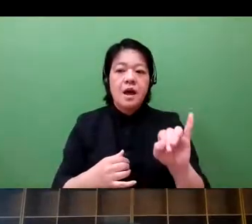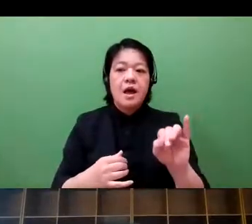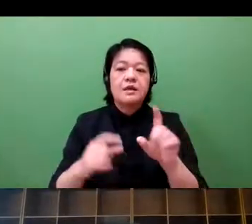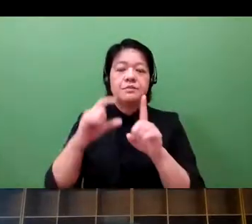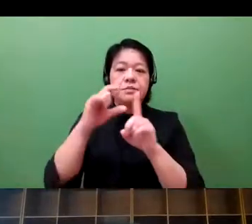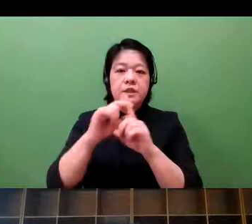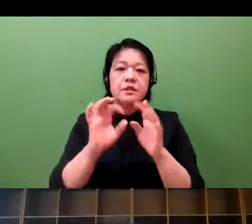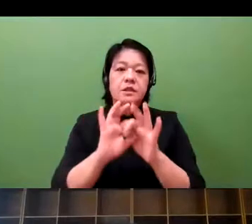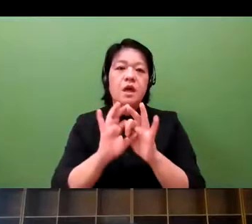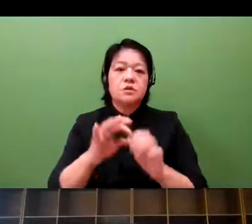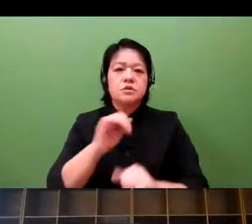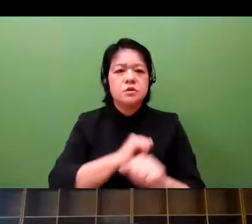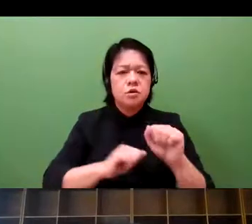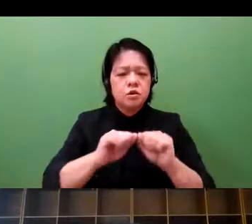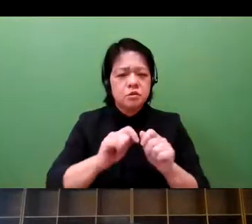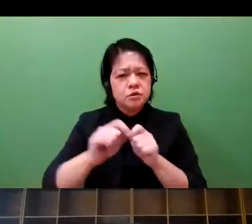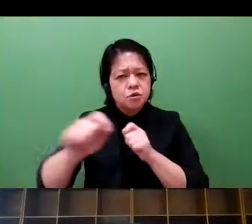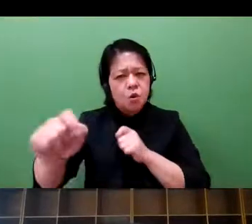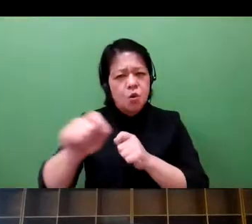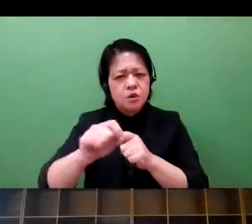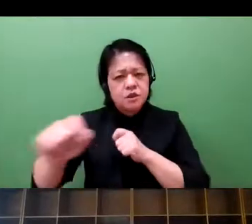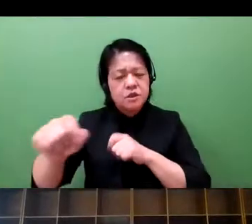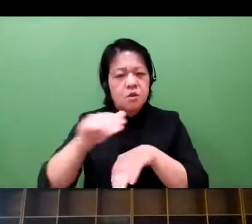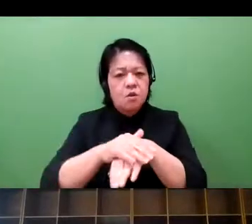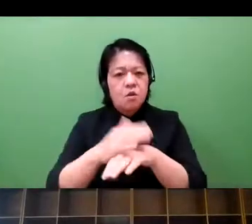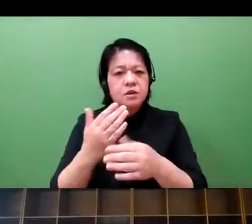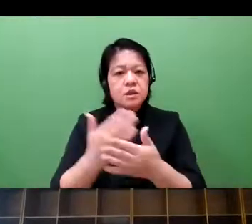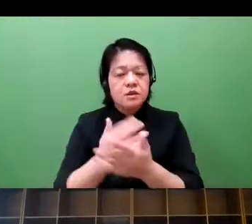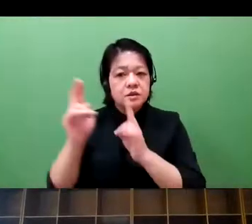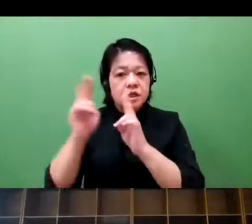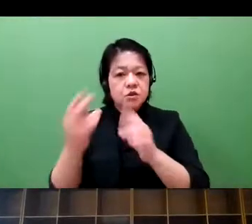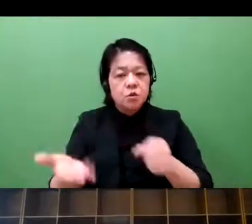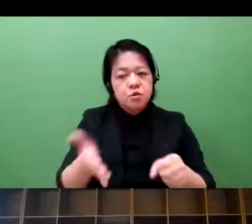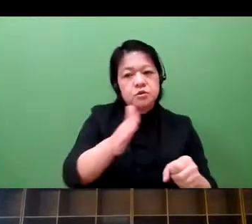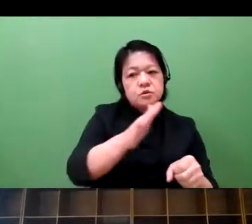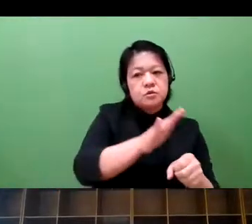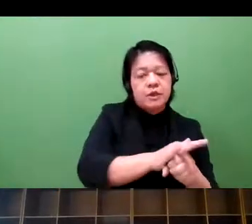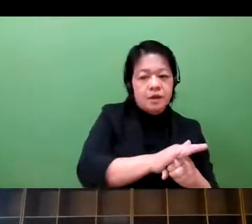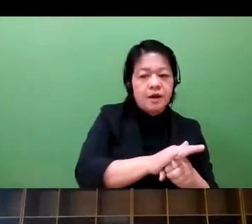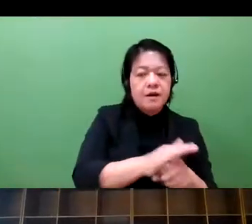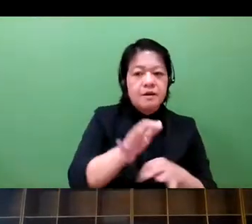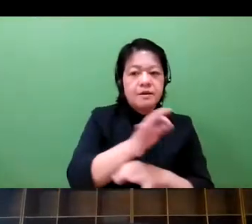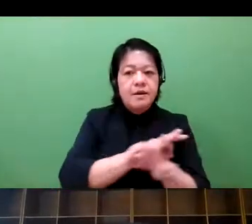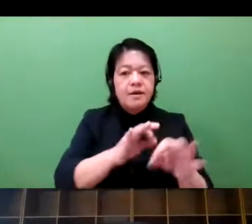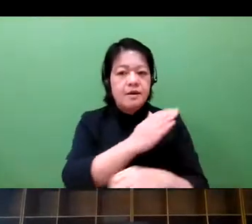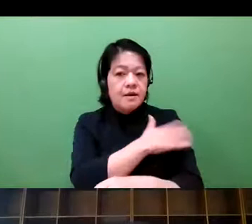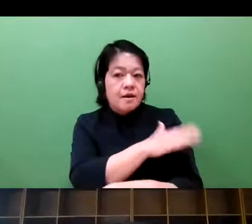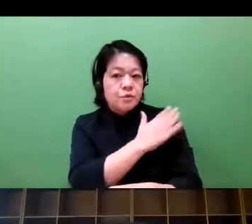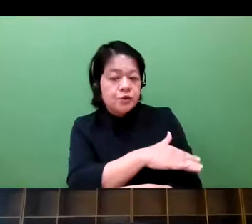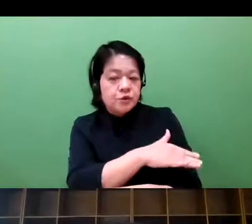But we do believe that long-term strategy for IP protection is critical for us.